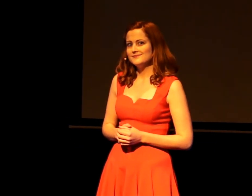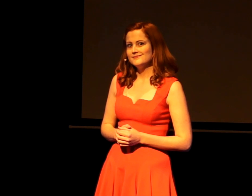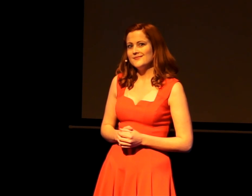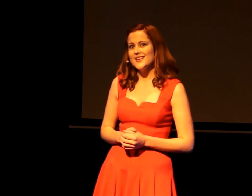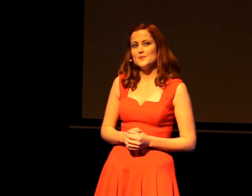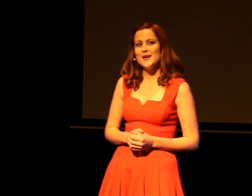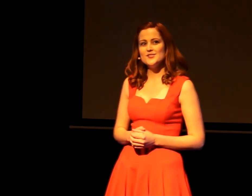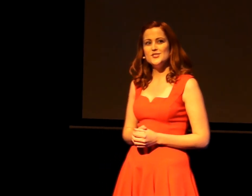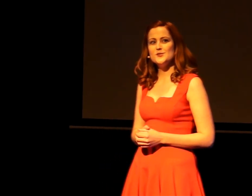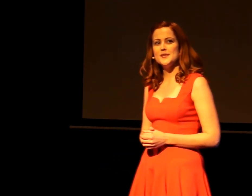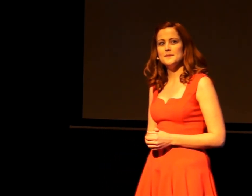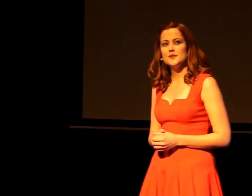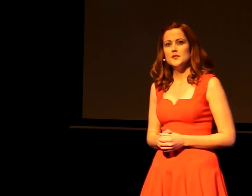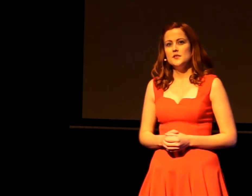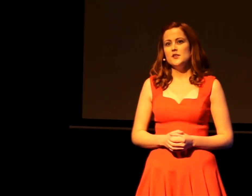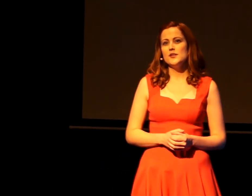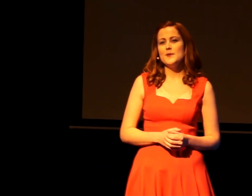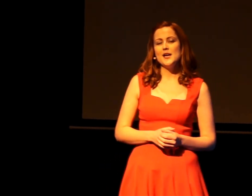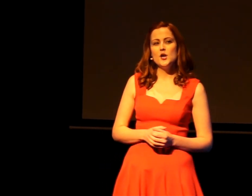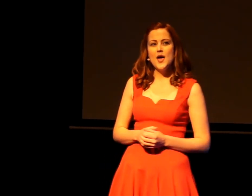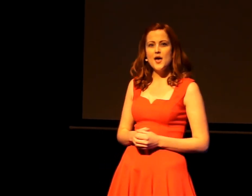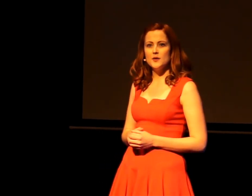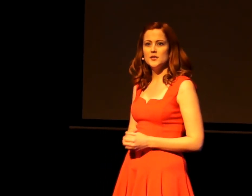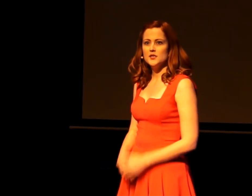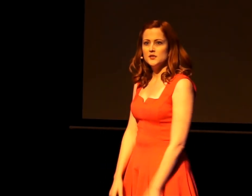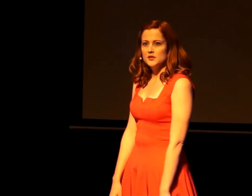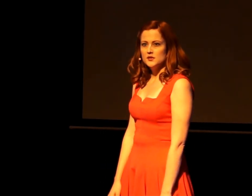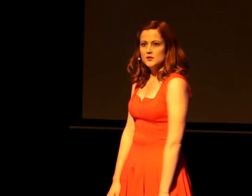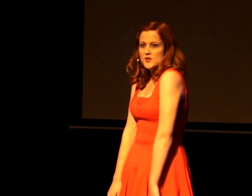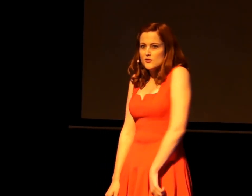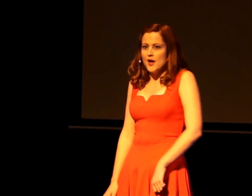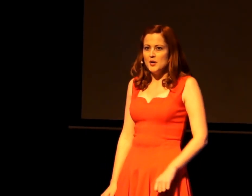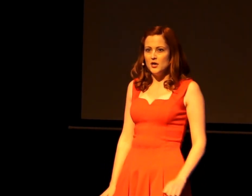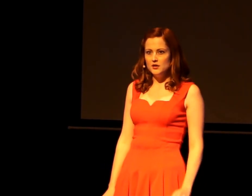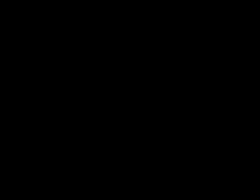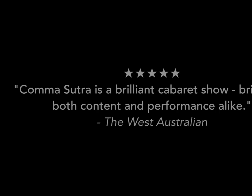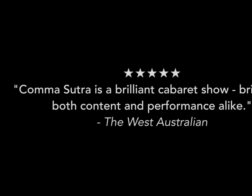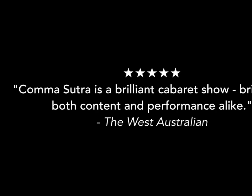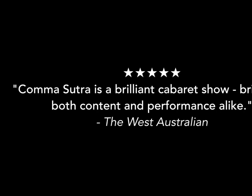And that's when I'll seduce him, the only way I know how: with grammar.